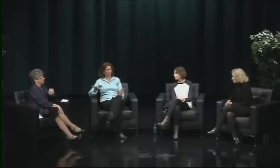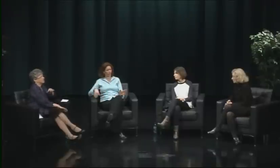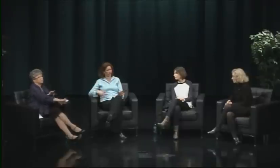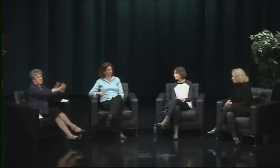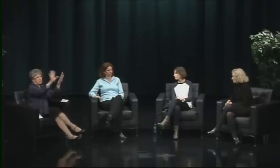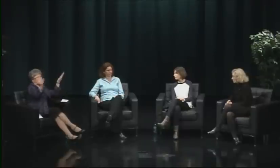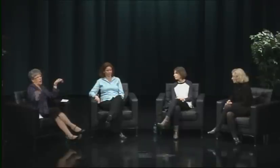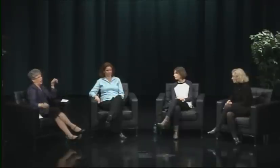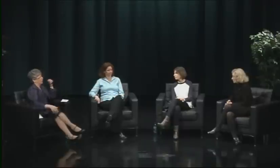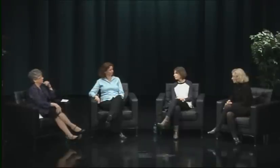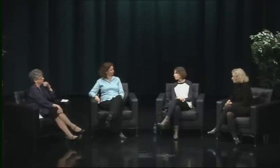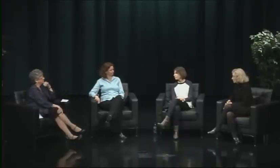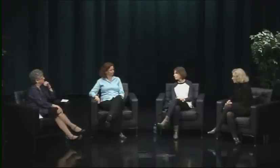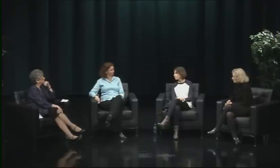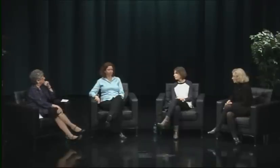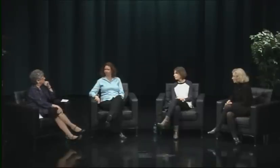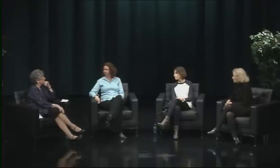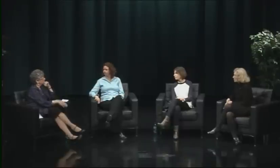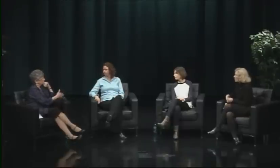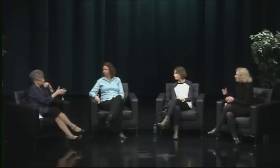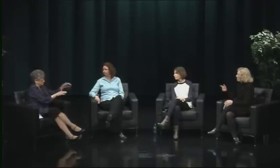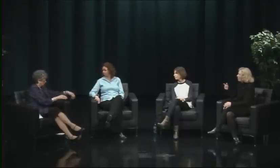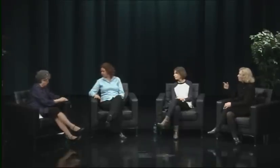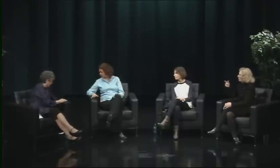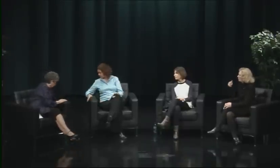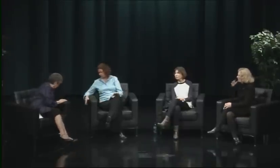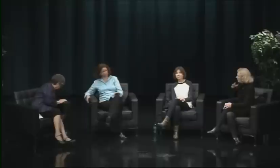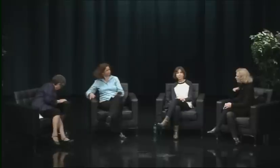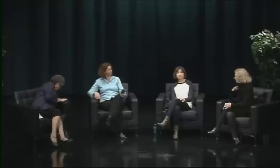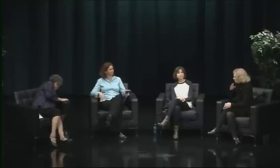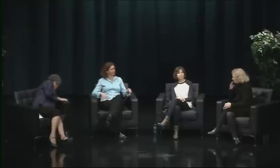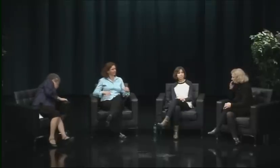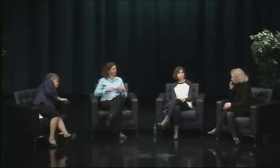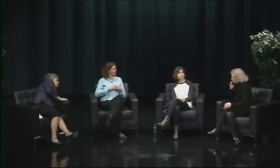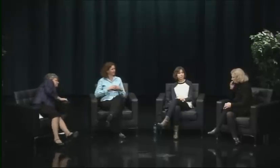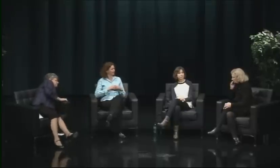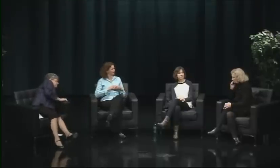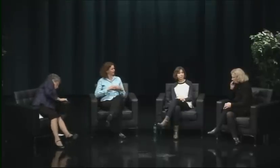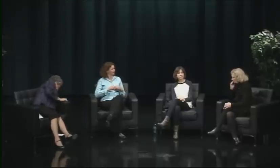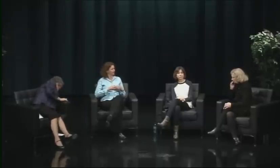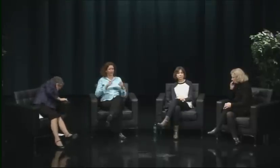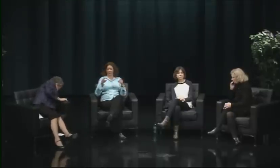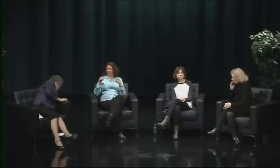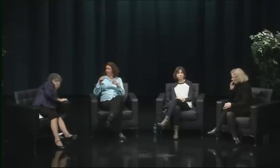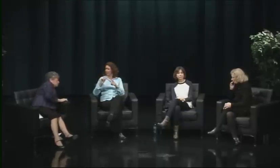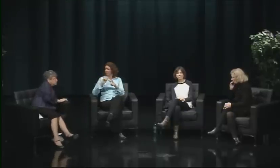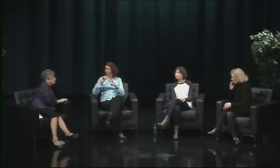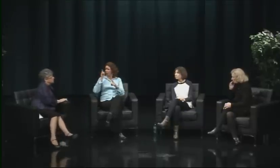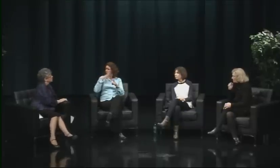I think it would be great to have a woman president. Absolutely.